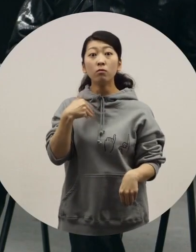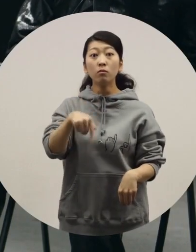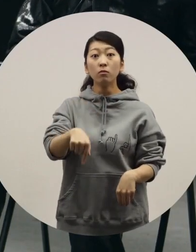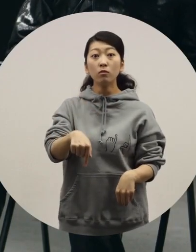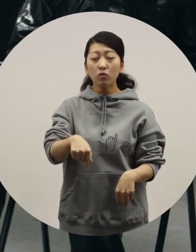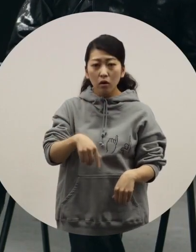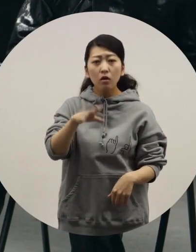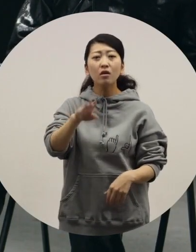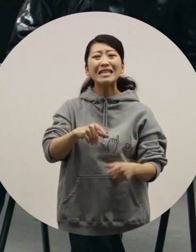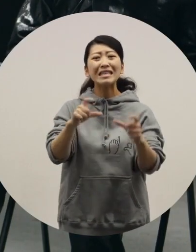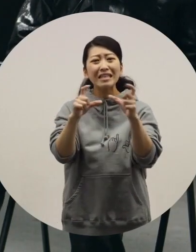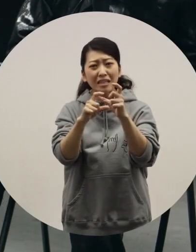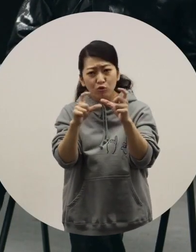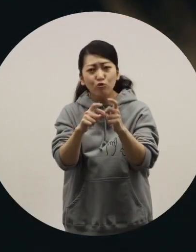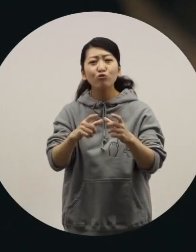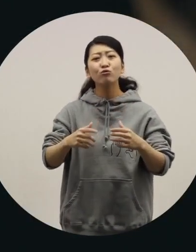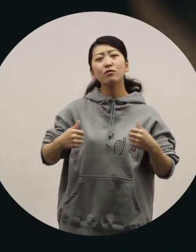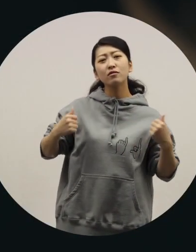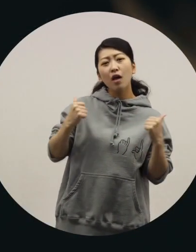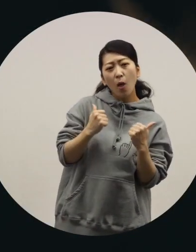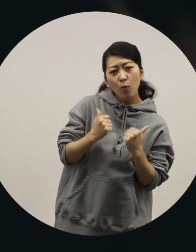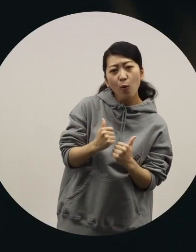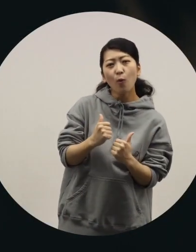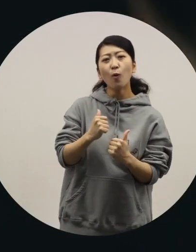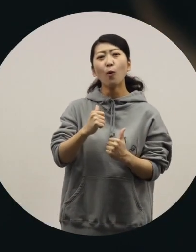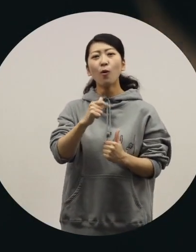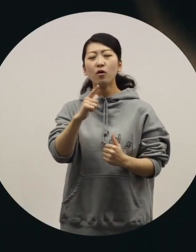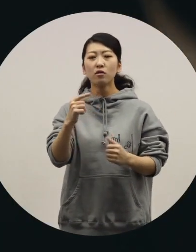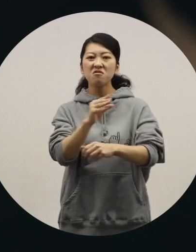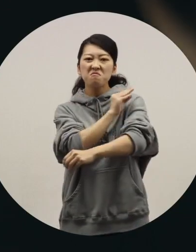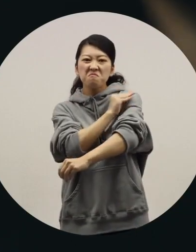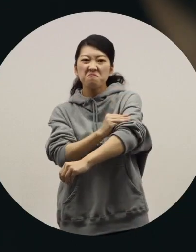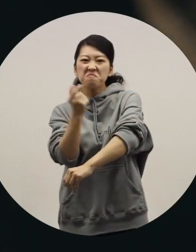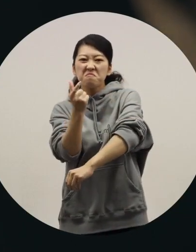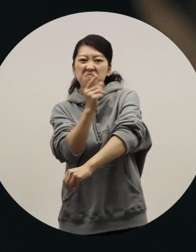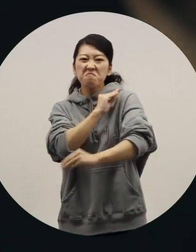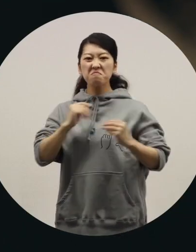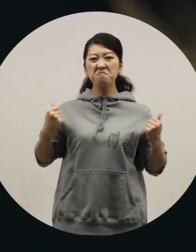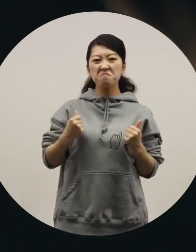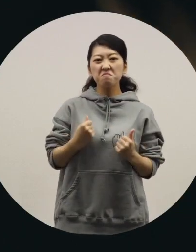And, of course when you wear clothes like jeans and jackets c